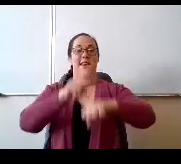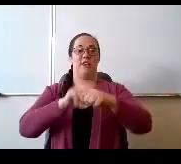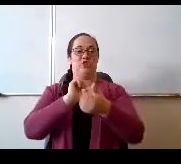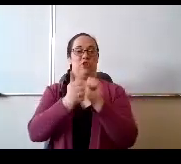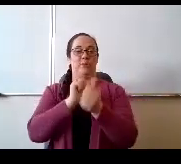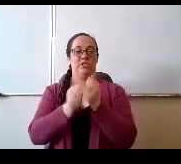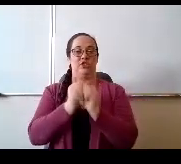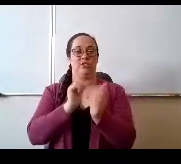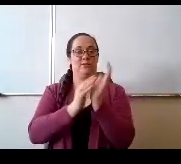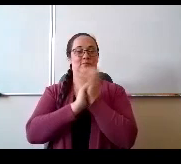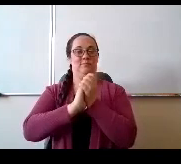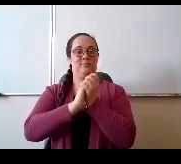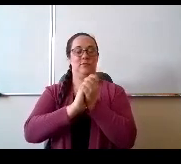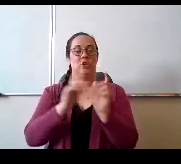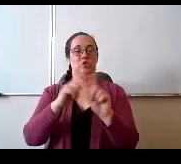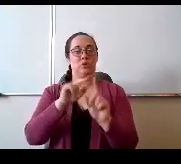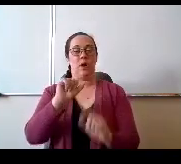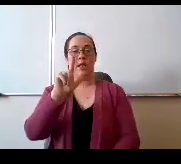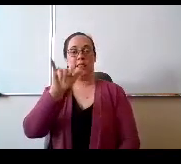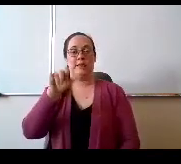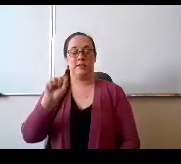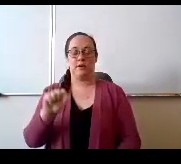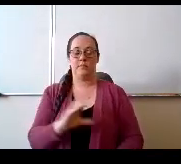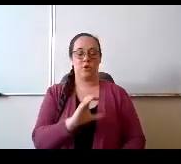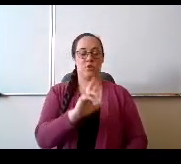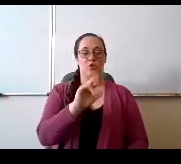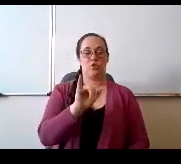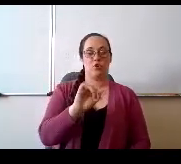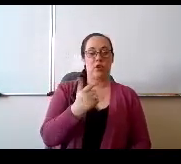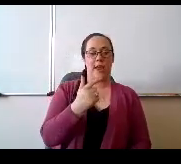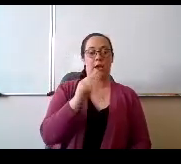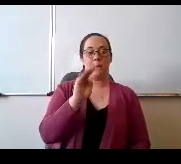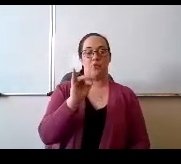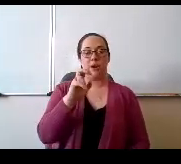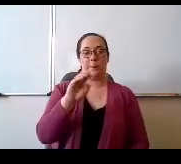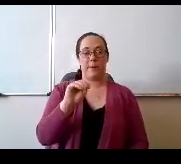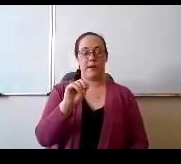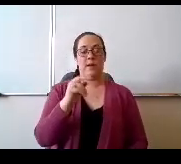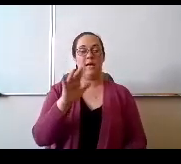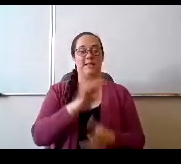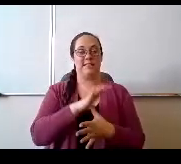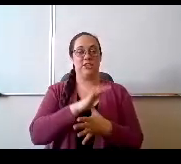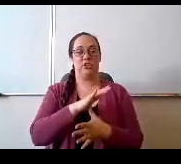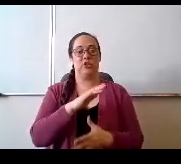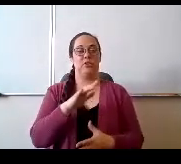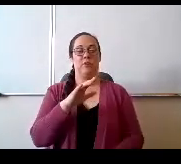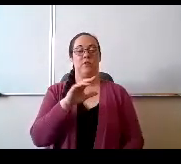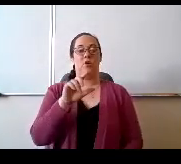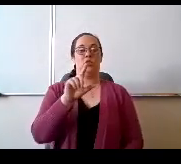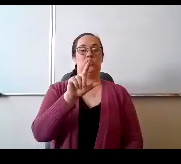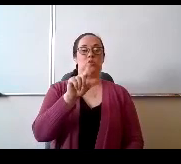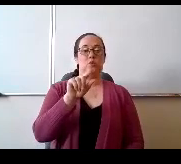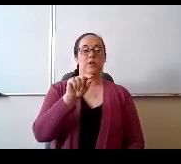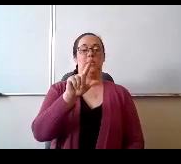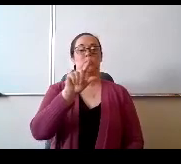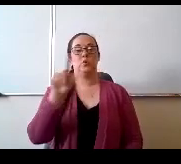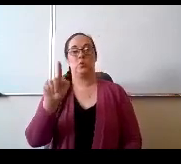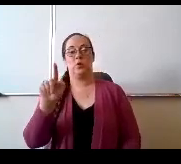Congratulations to Alisa Craig Brinkman, a senior at Rampart High School, is the 2021 winner of the Pikes Peak